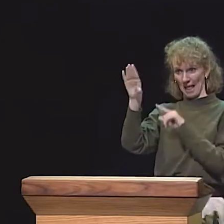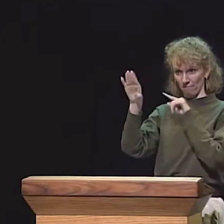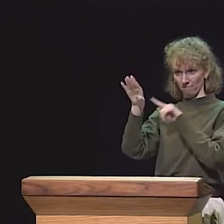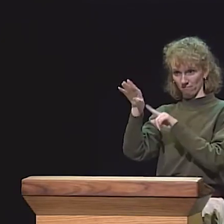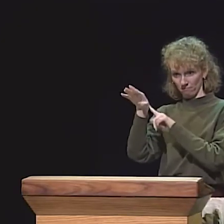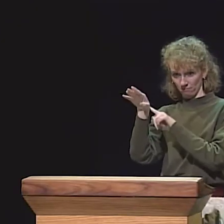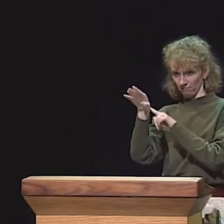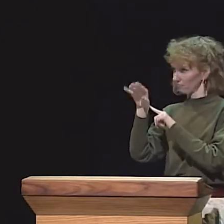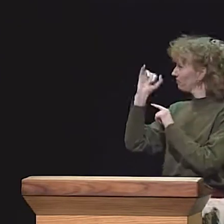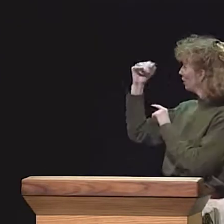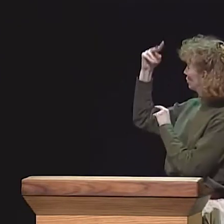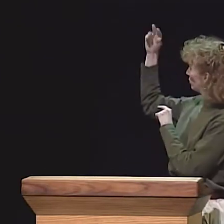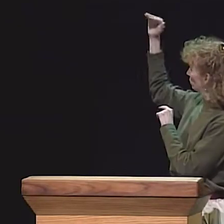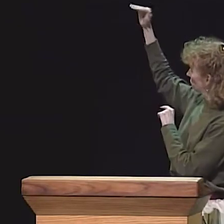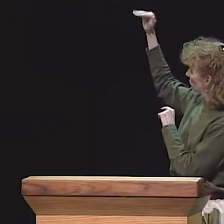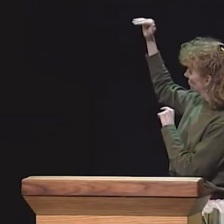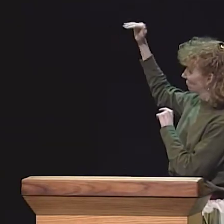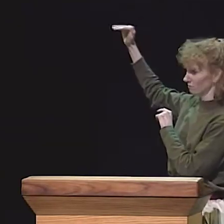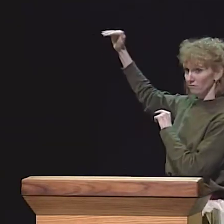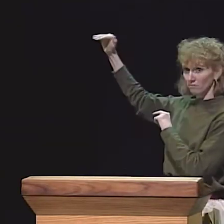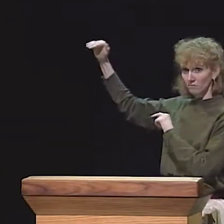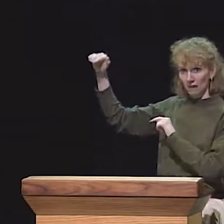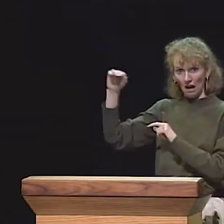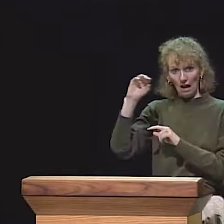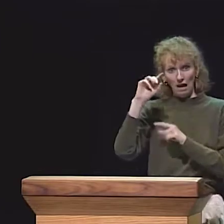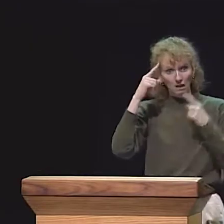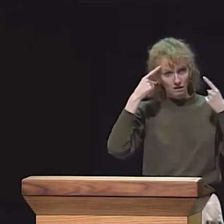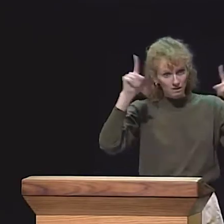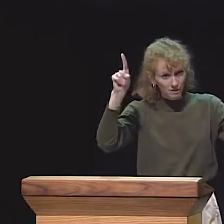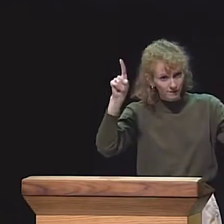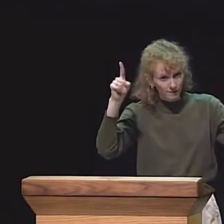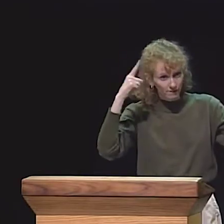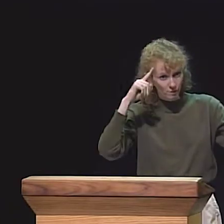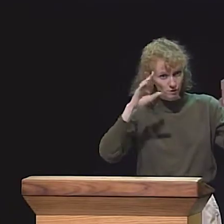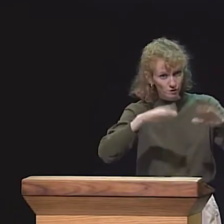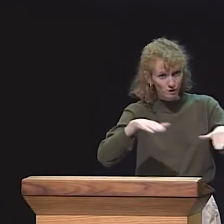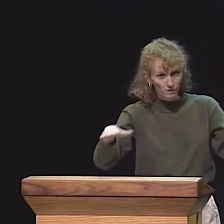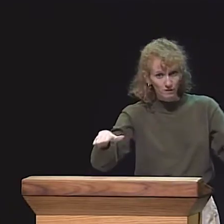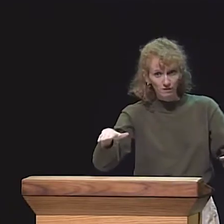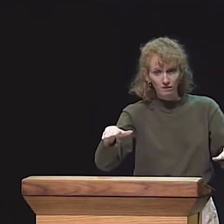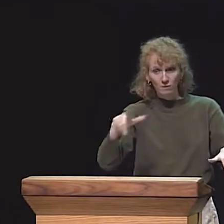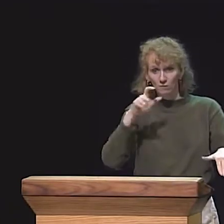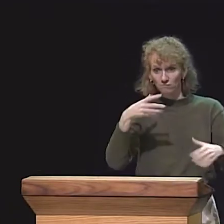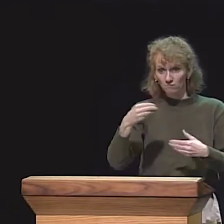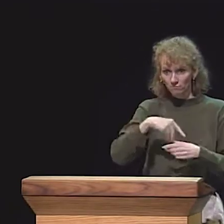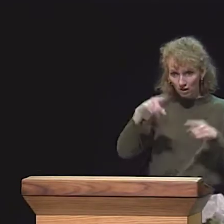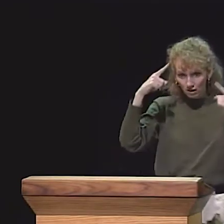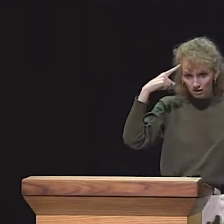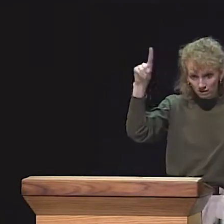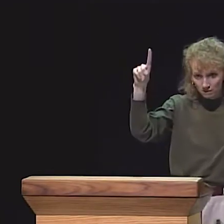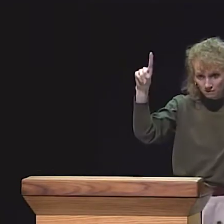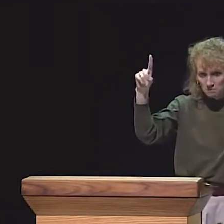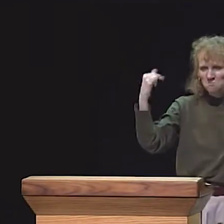NOW...IN THE LAB, WE LOOK AT PROCEDURES ONE AND TWO.